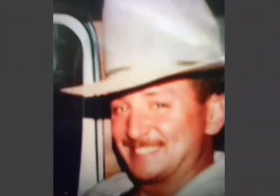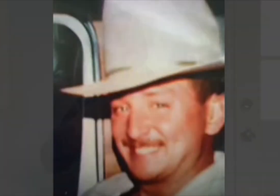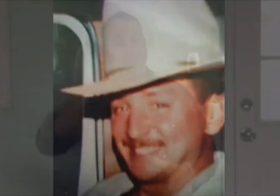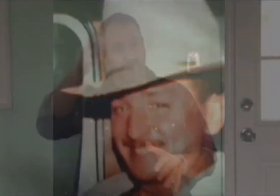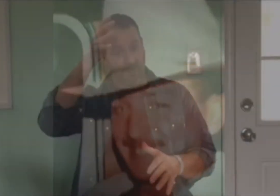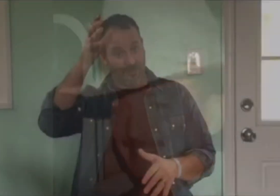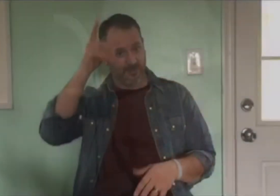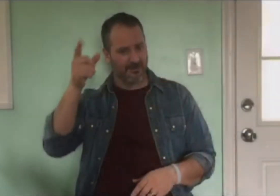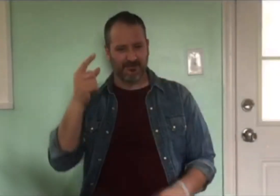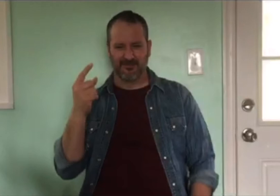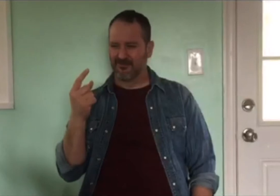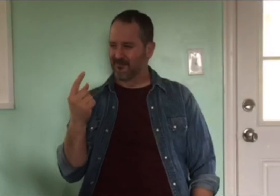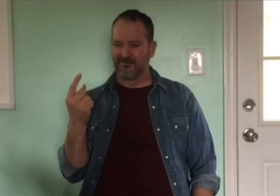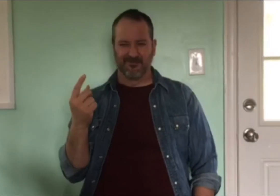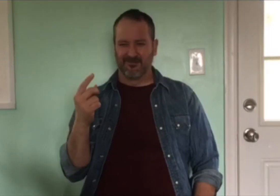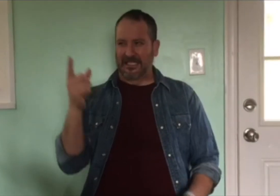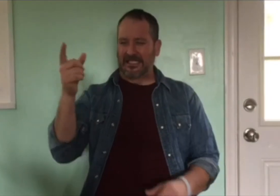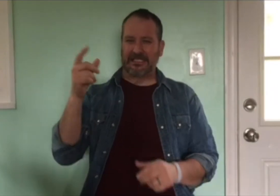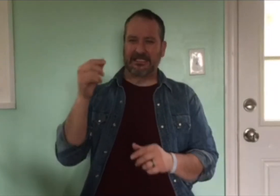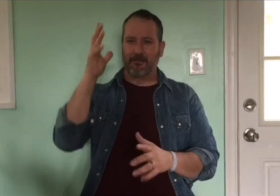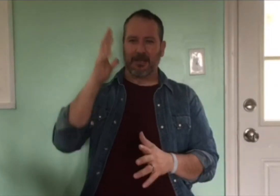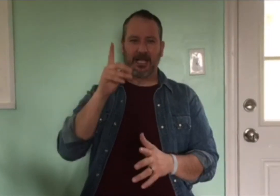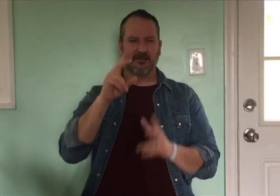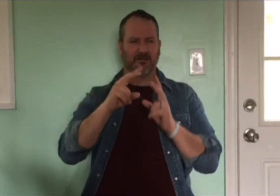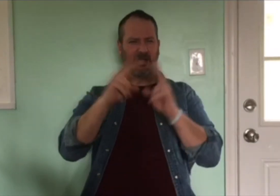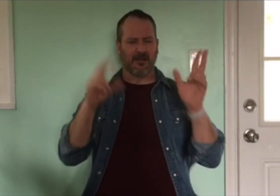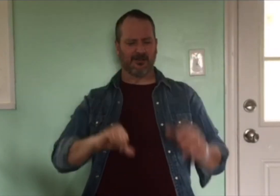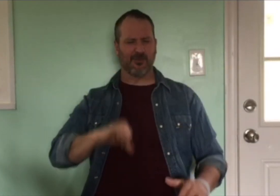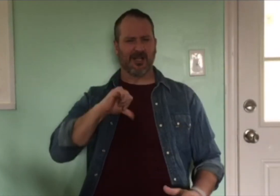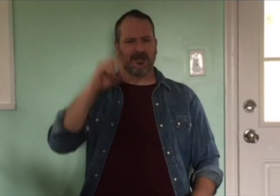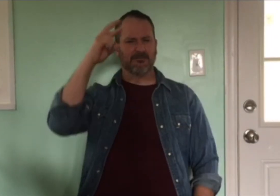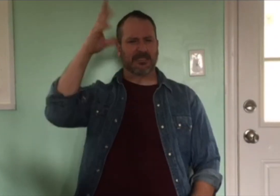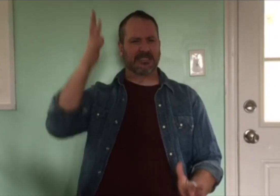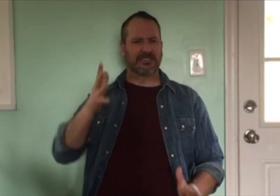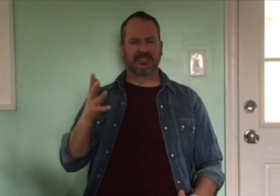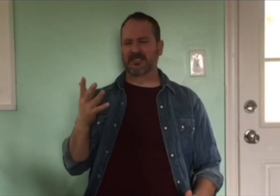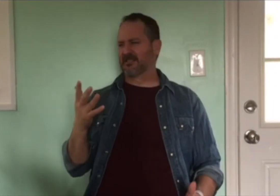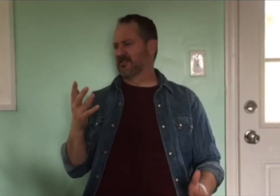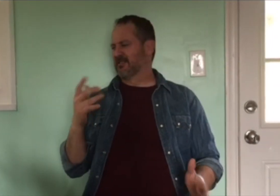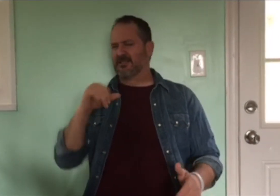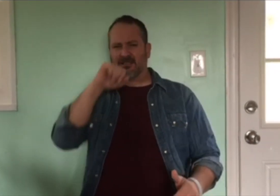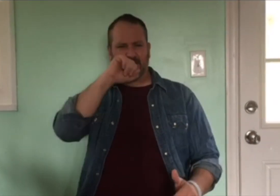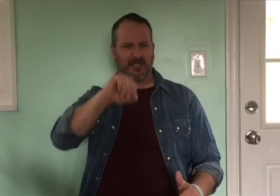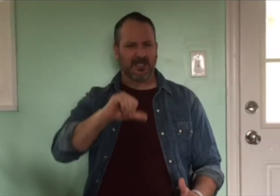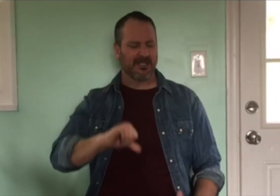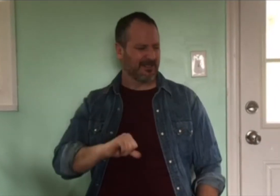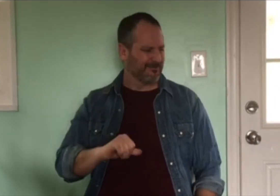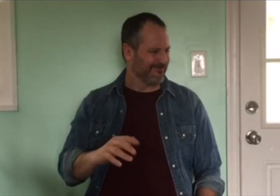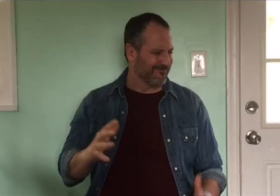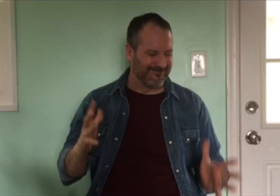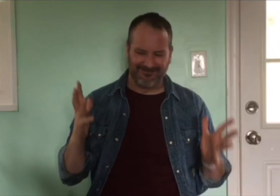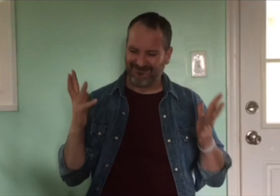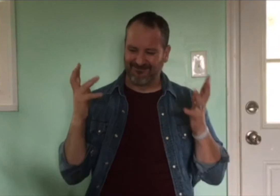My father was a man who was very proud of his identity, a Mexican. I always looked up to my father when I was a young man.